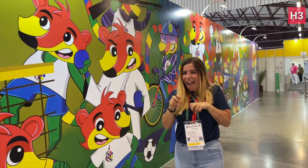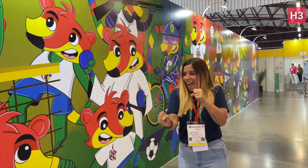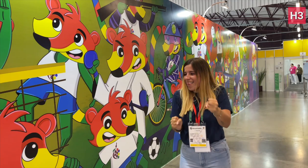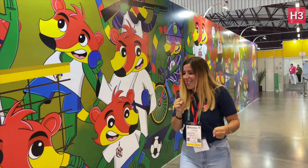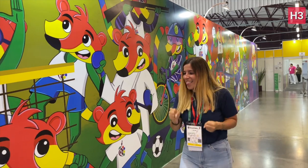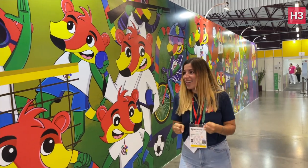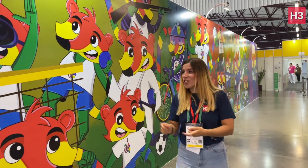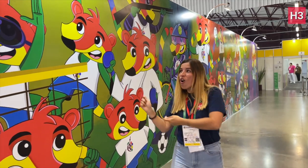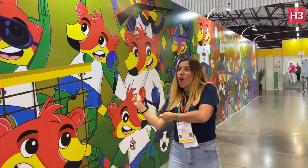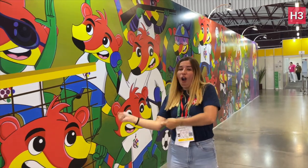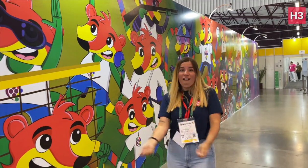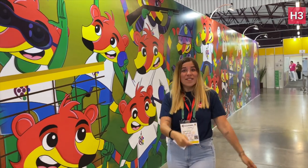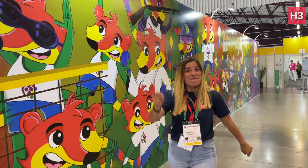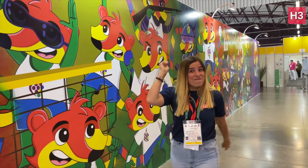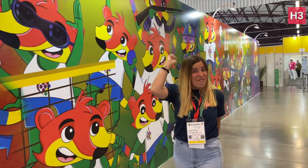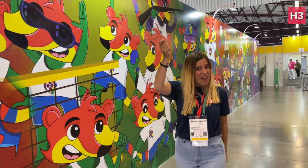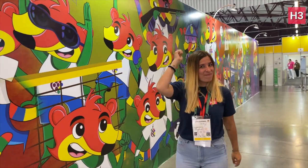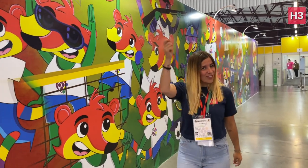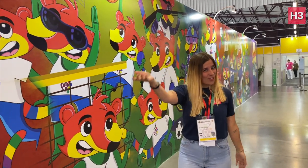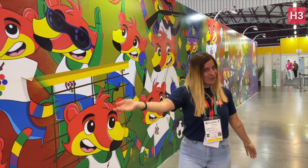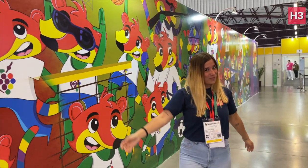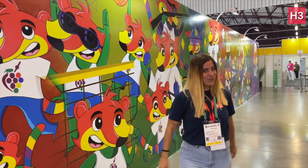Athletics, Golf, and Badminton.